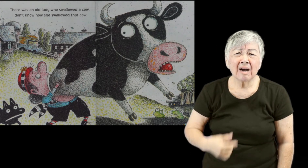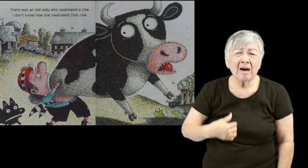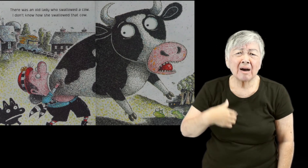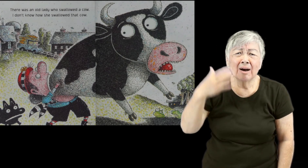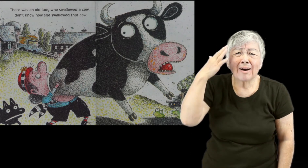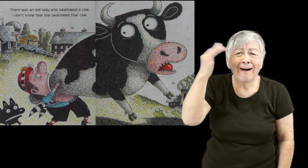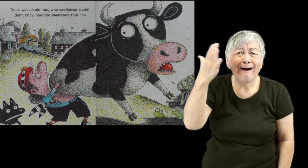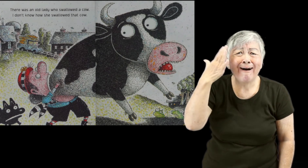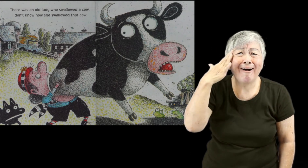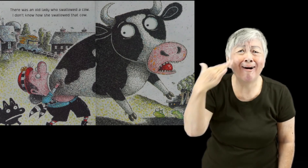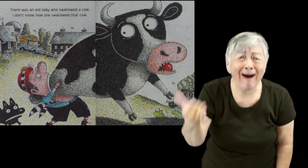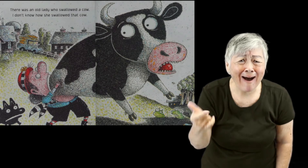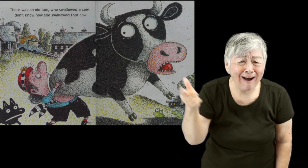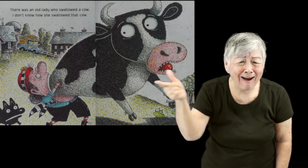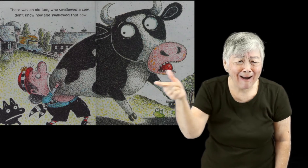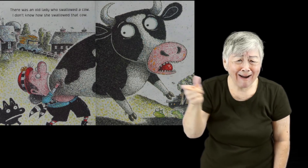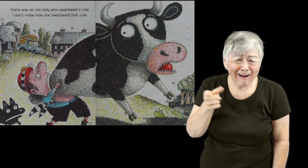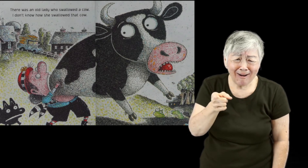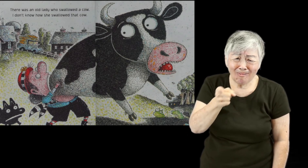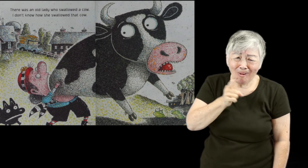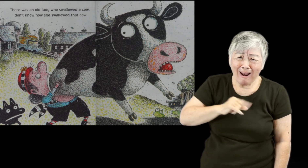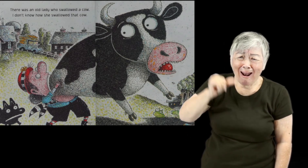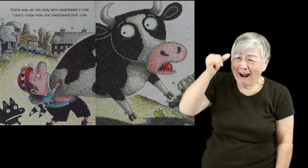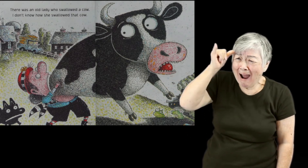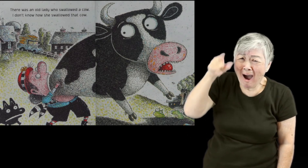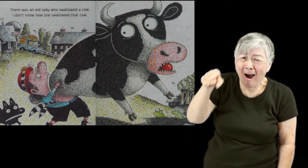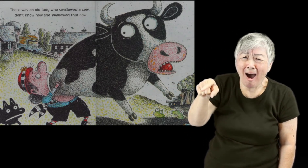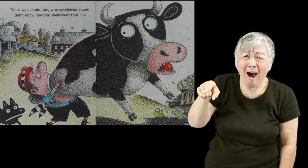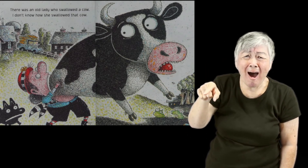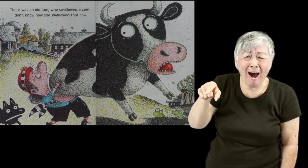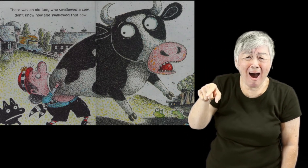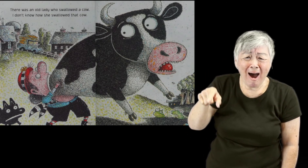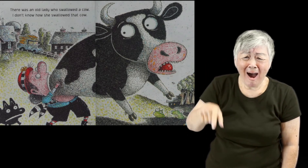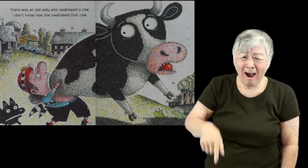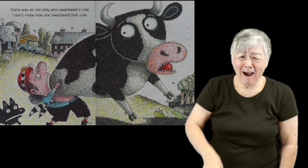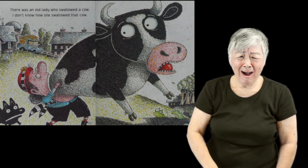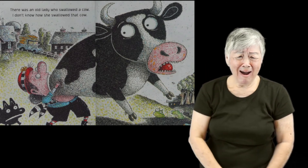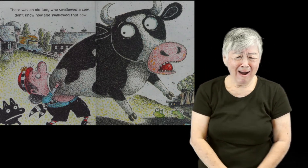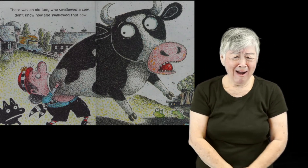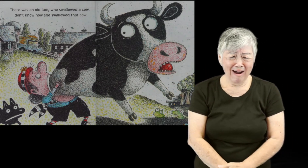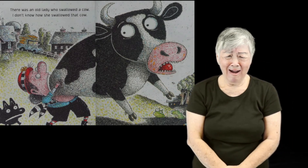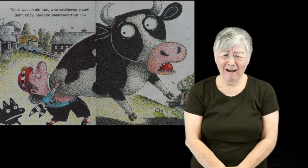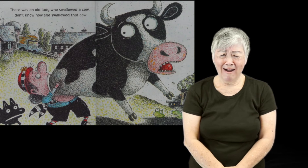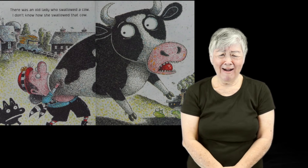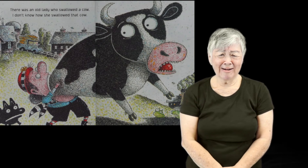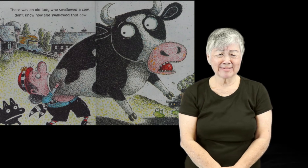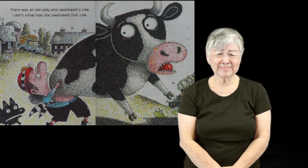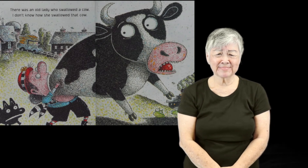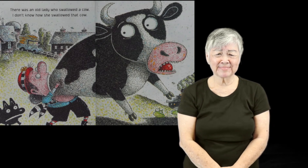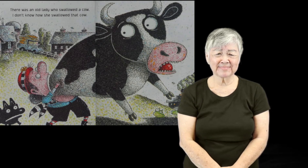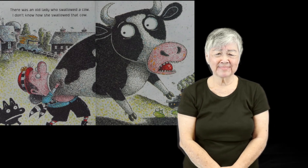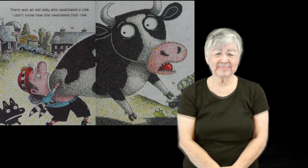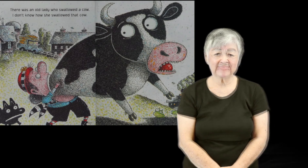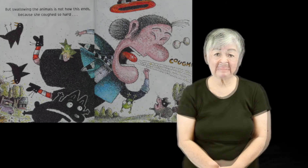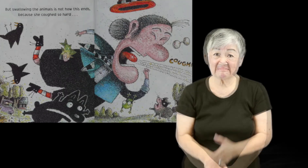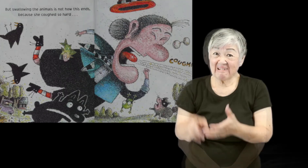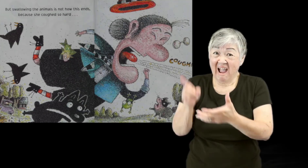I don’t know how she swallowed that cow!